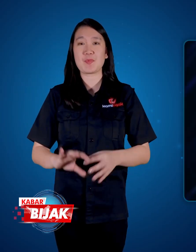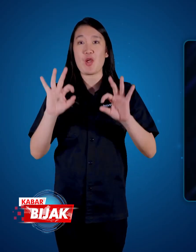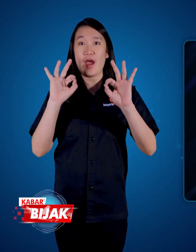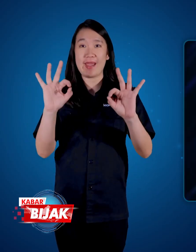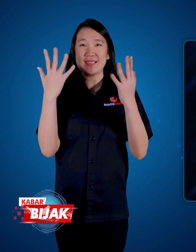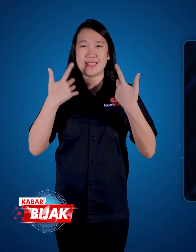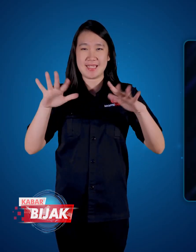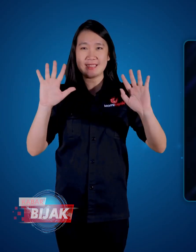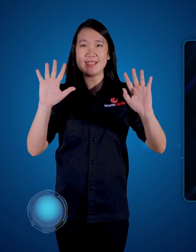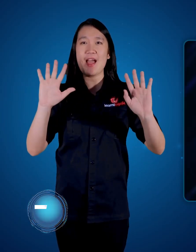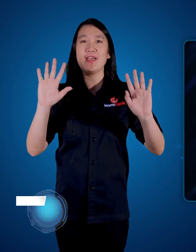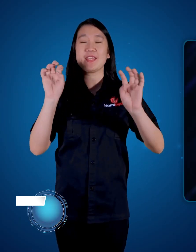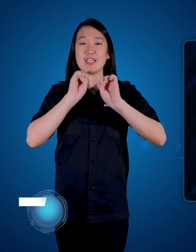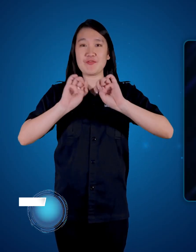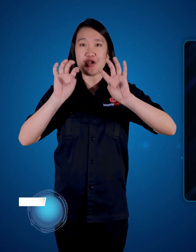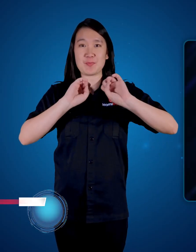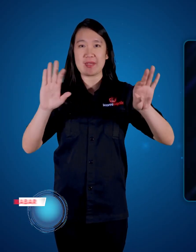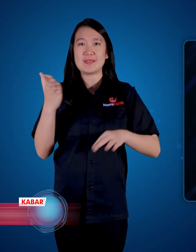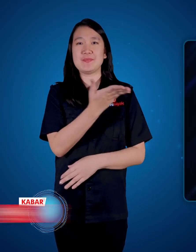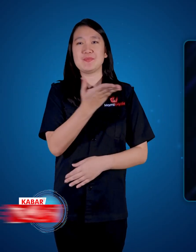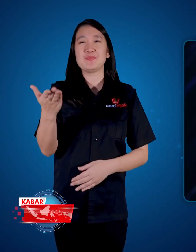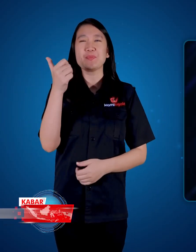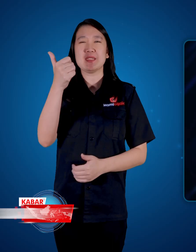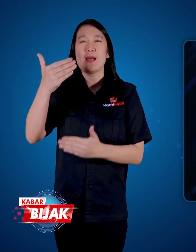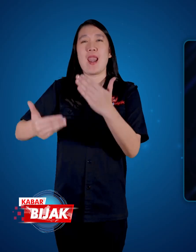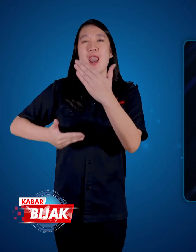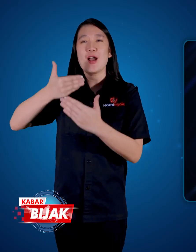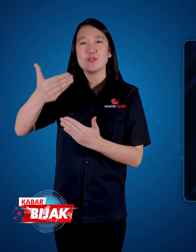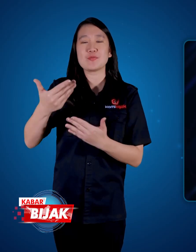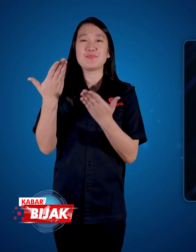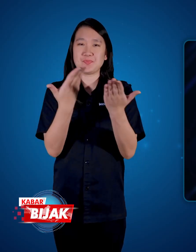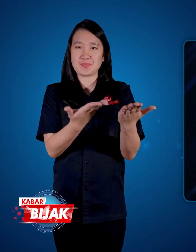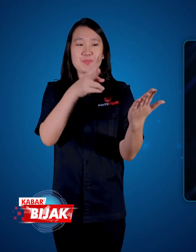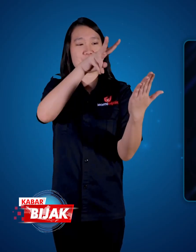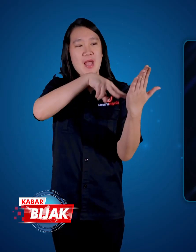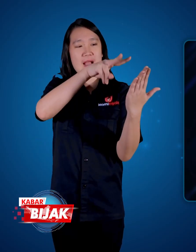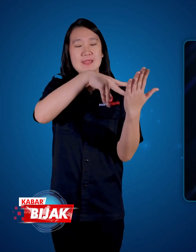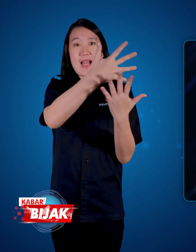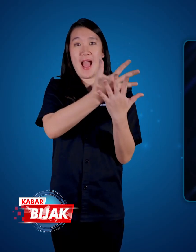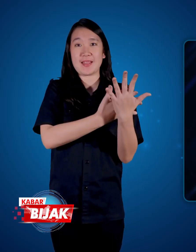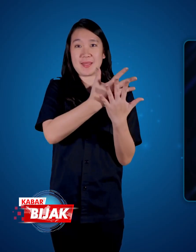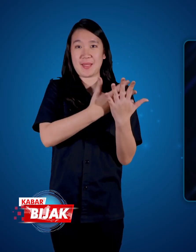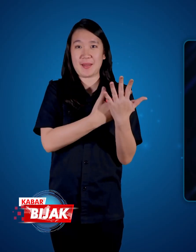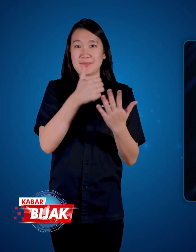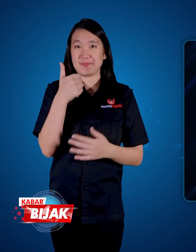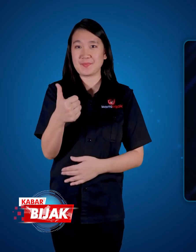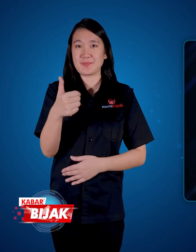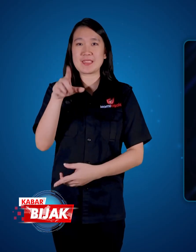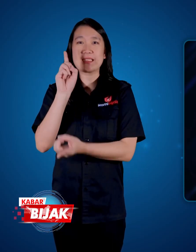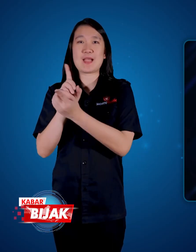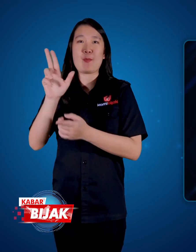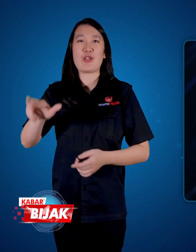OK, that's it, then go ahead read in the article. Thank You. See you.